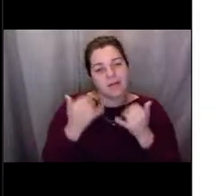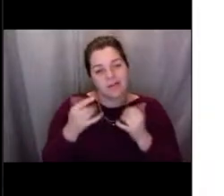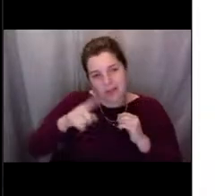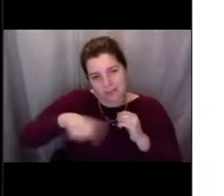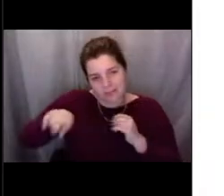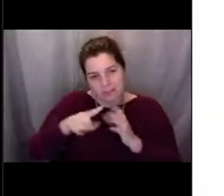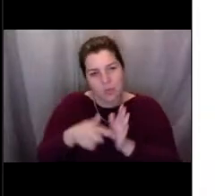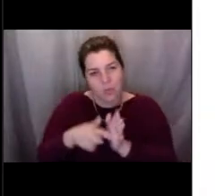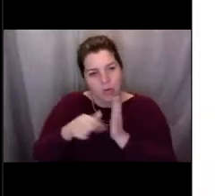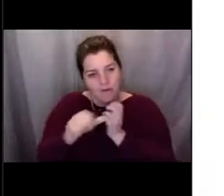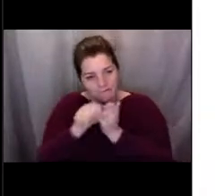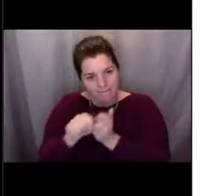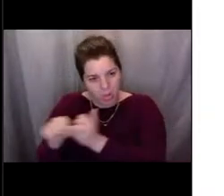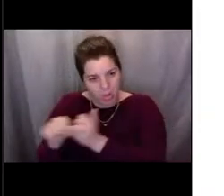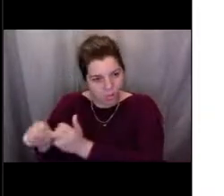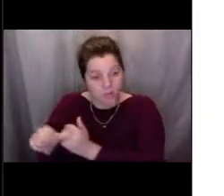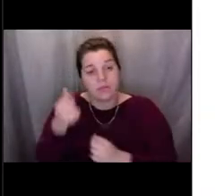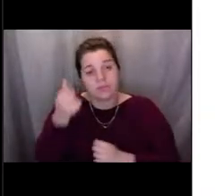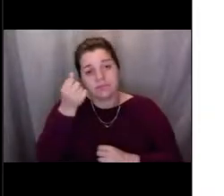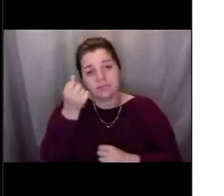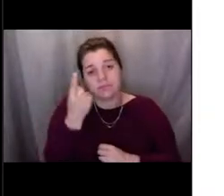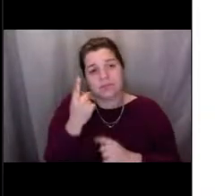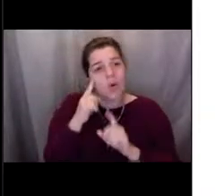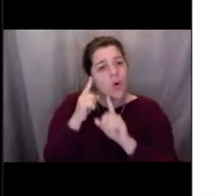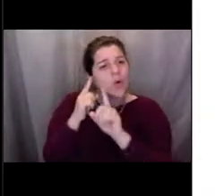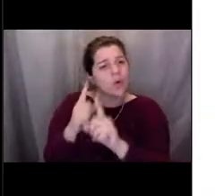in a way that is equitable or fair to everybody.